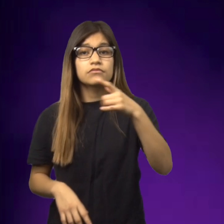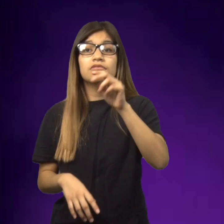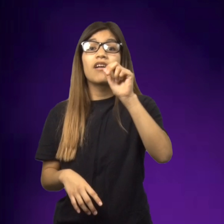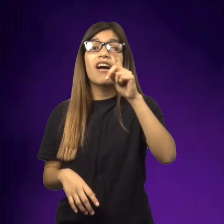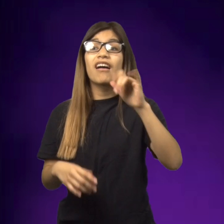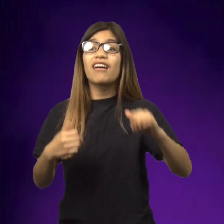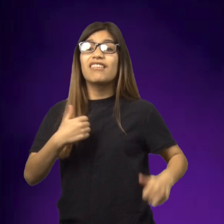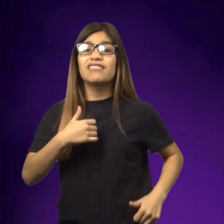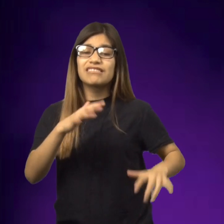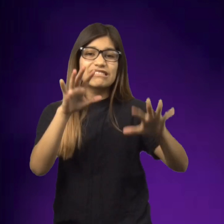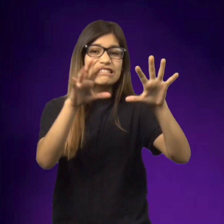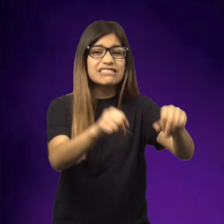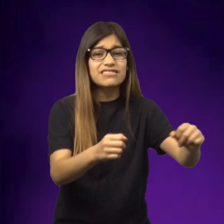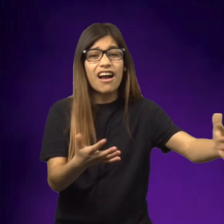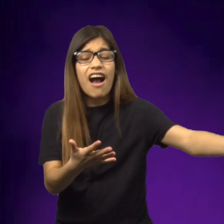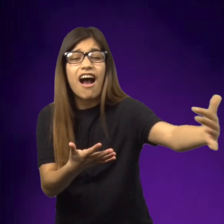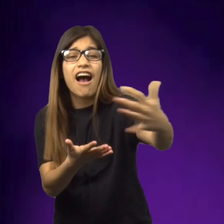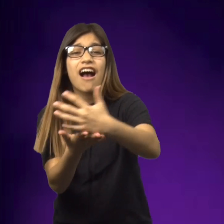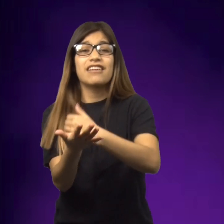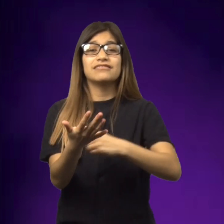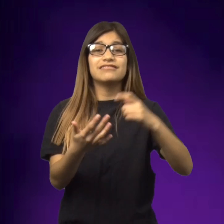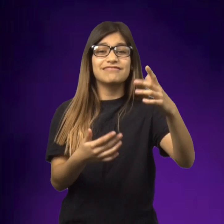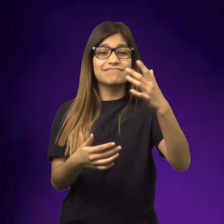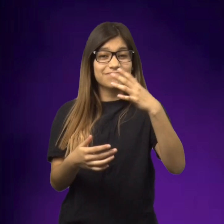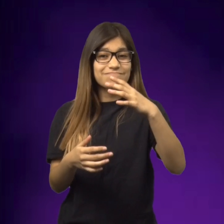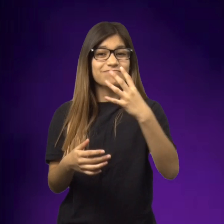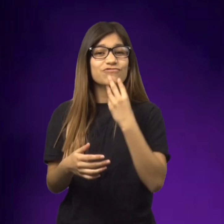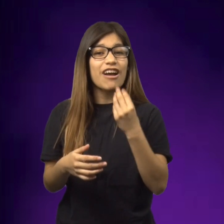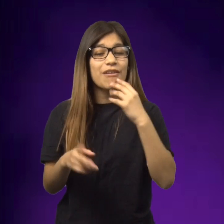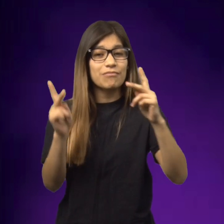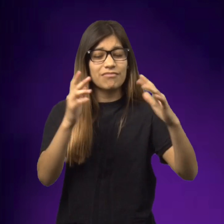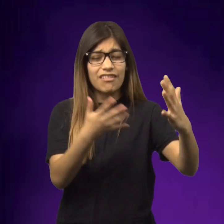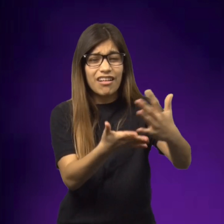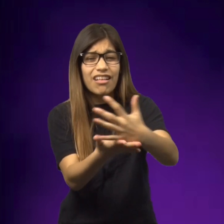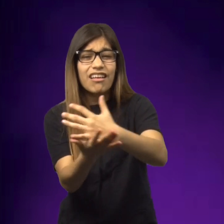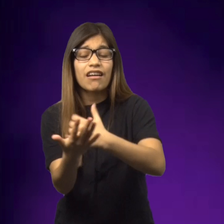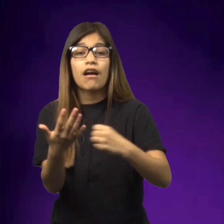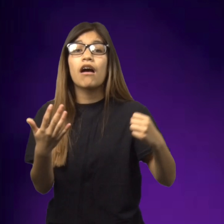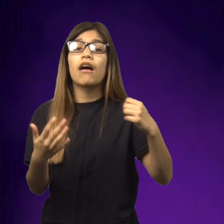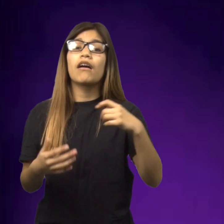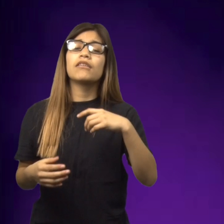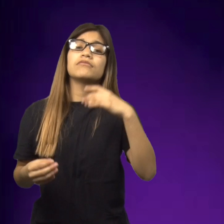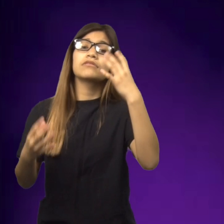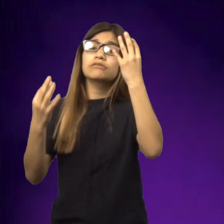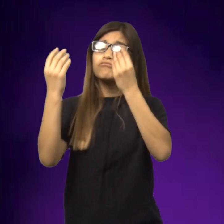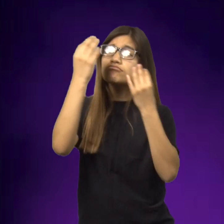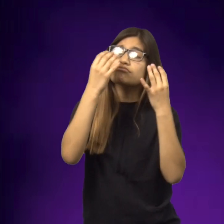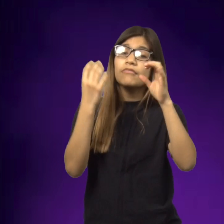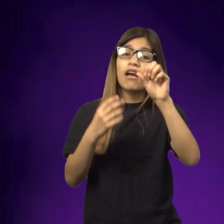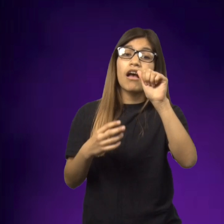At that time in Denmark, the German soldiers had come and begun gathering up Jewish people